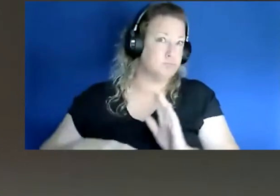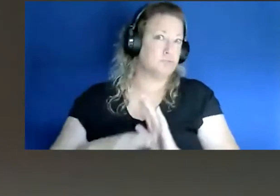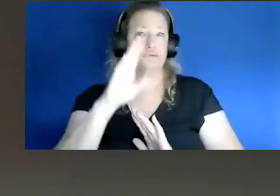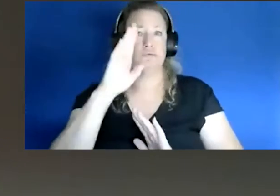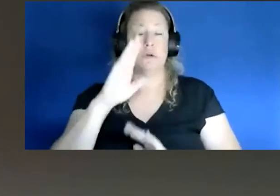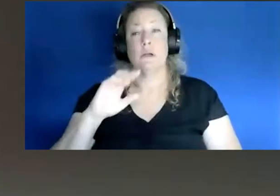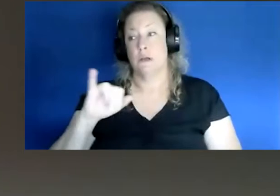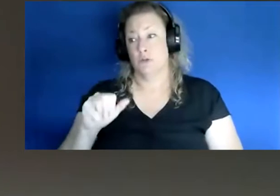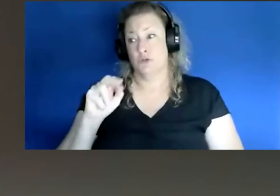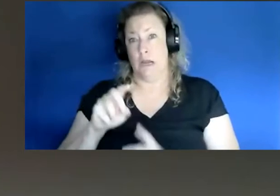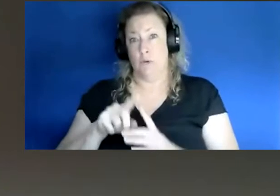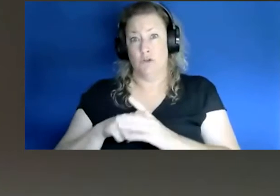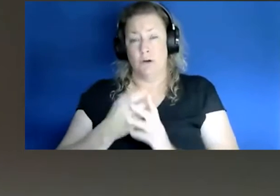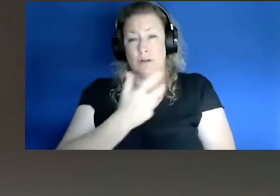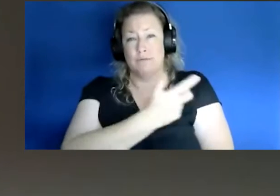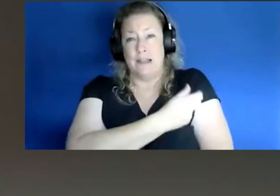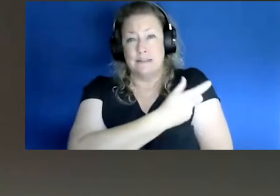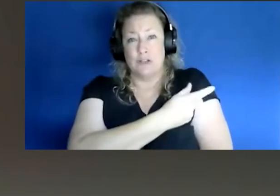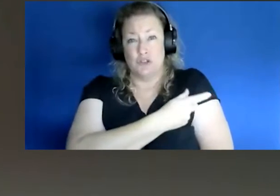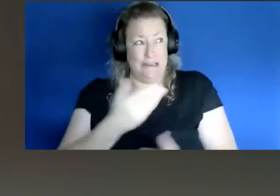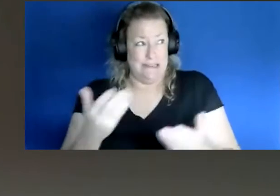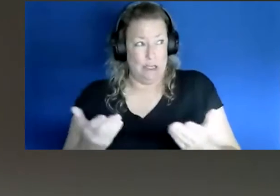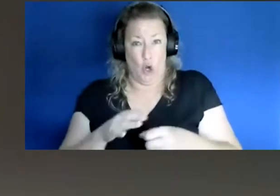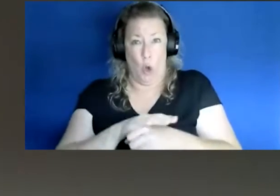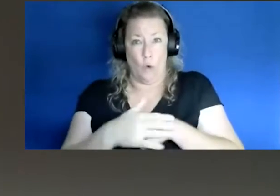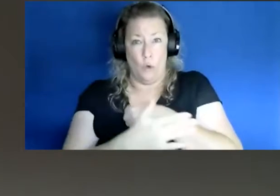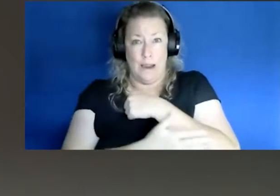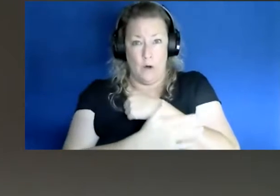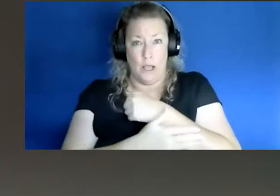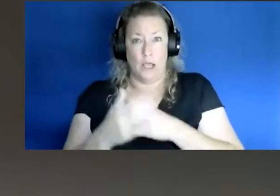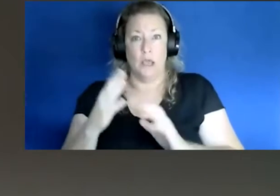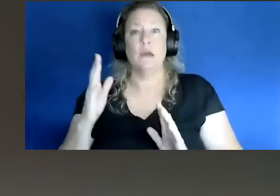when we began our vaccinations efforts here in our county the the rates significantly